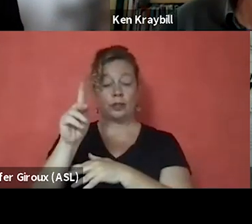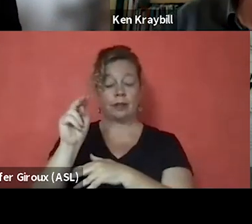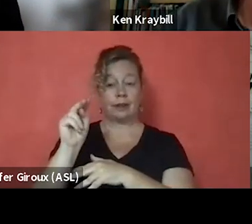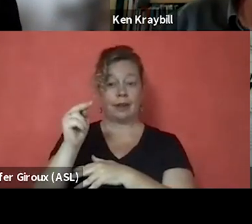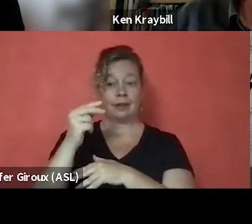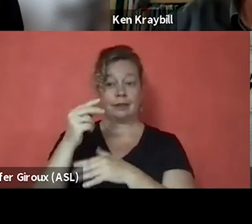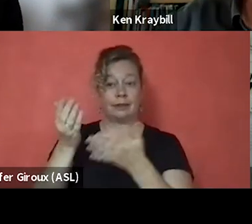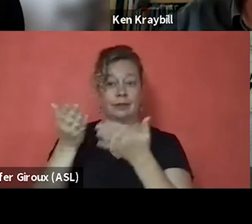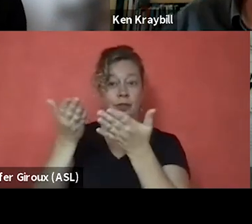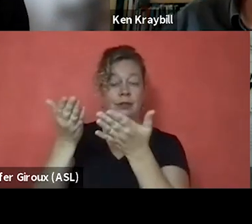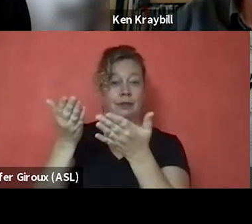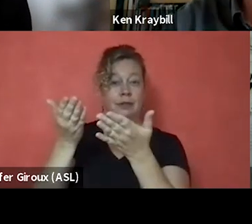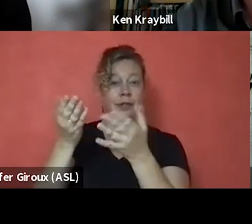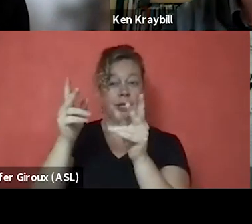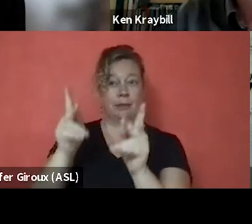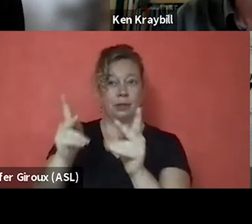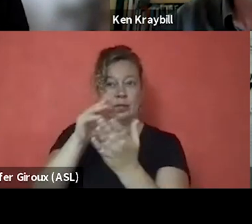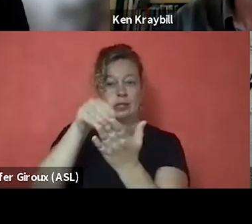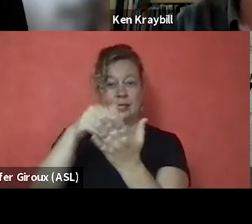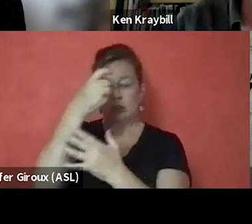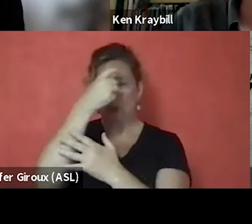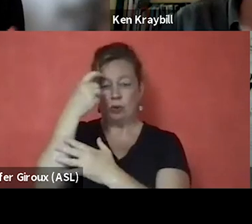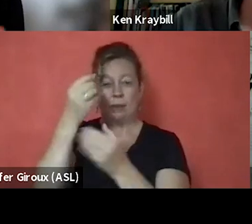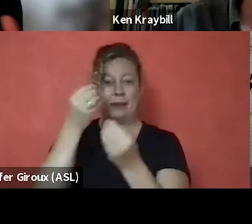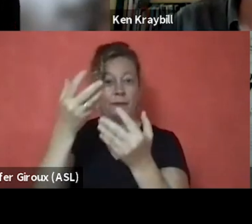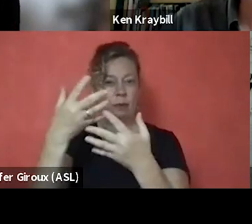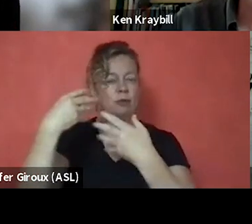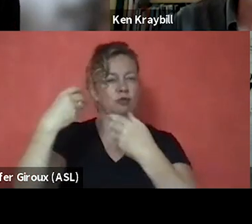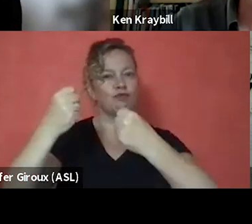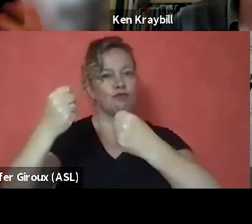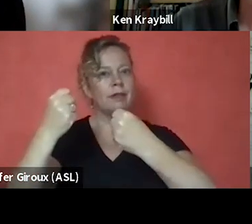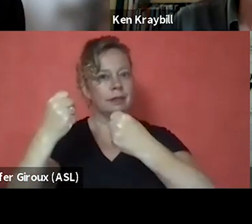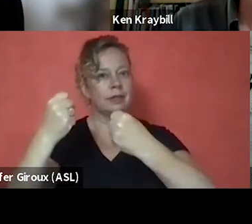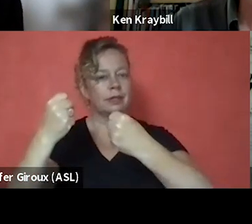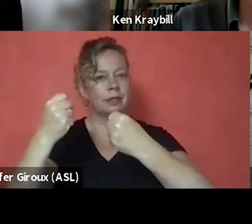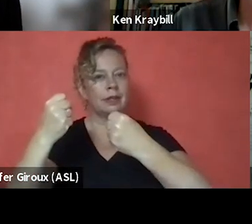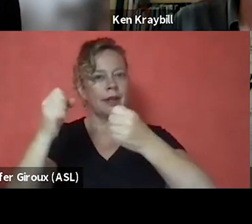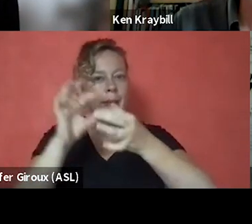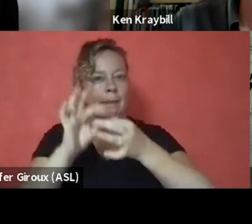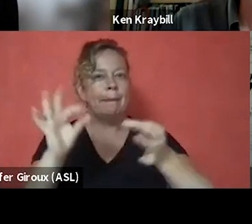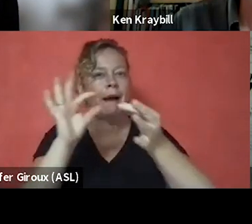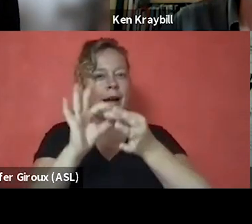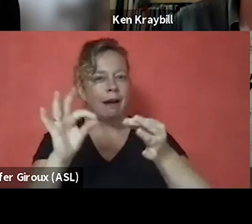like person-centered, trauma-informed, strengths. I mean, the mantra that many of us use